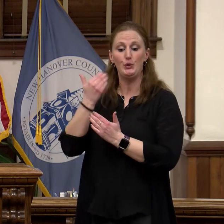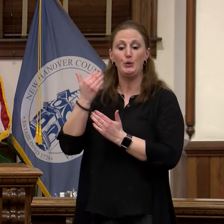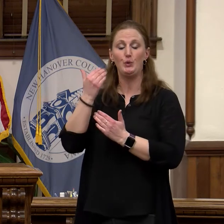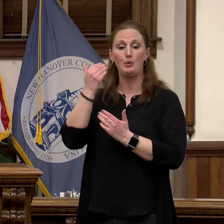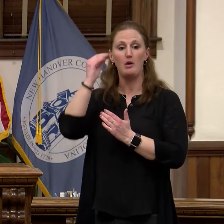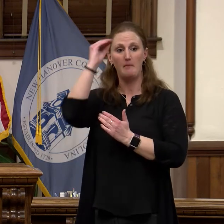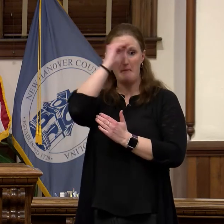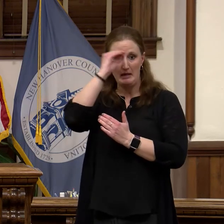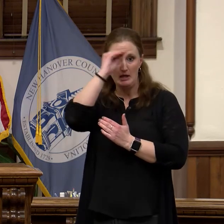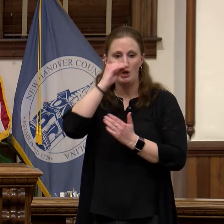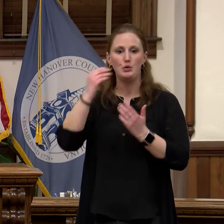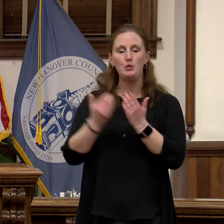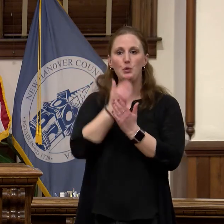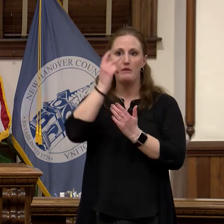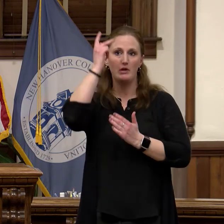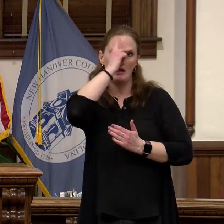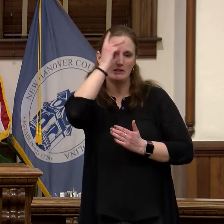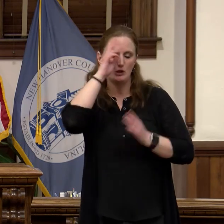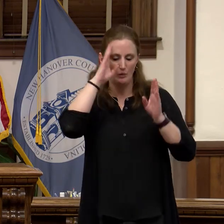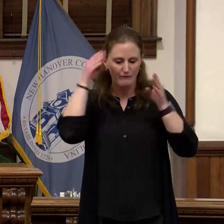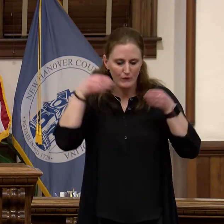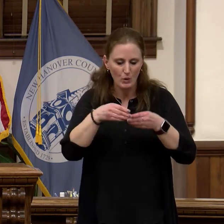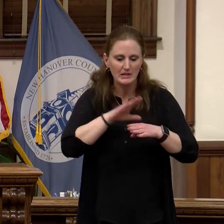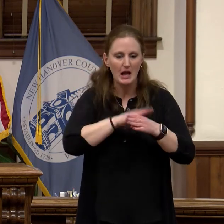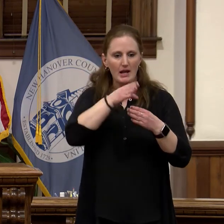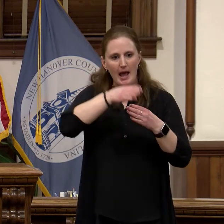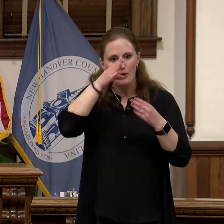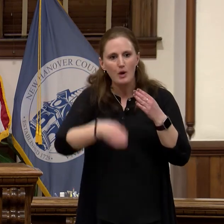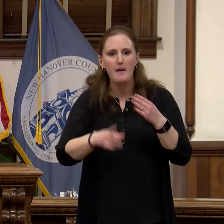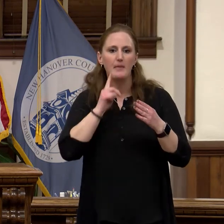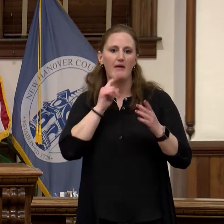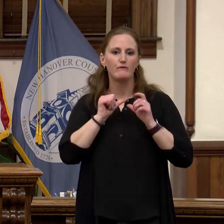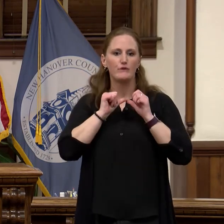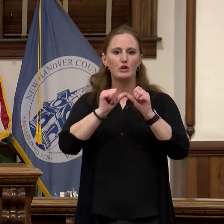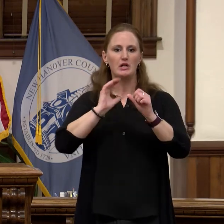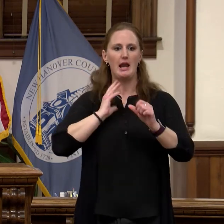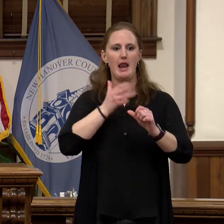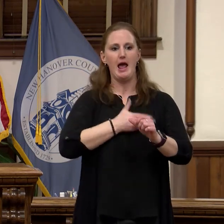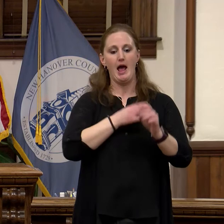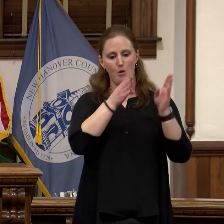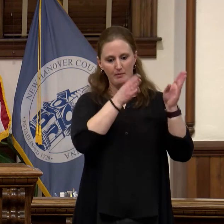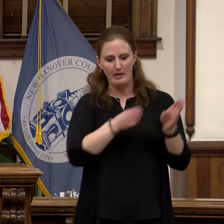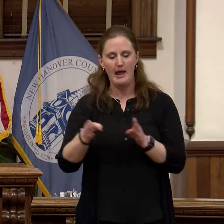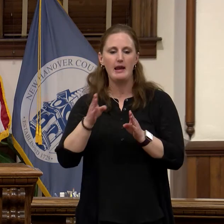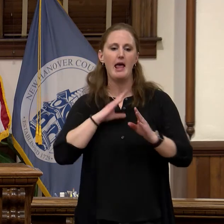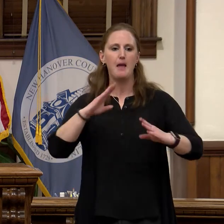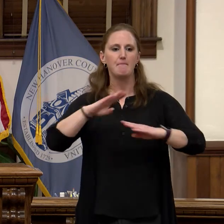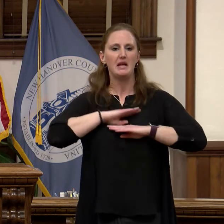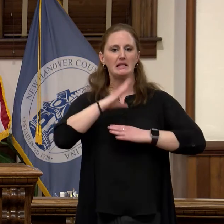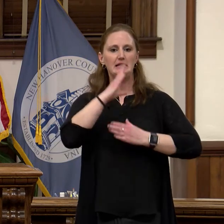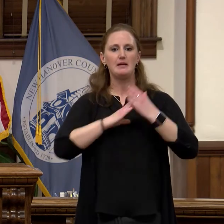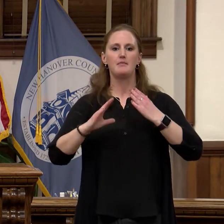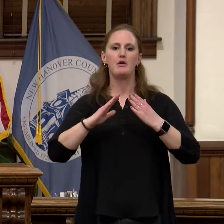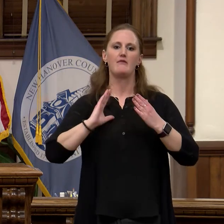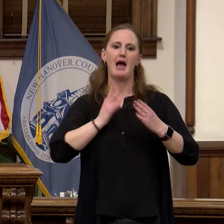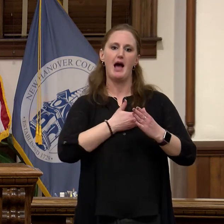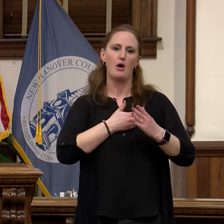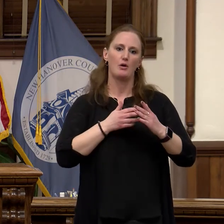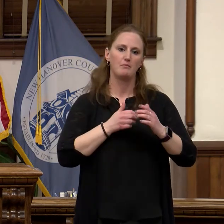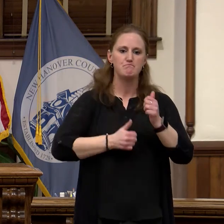outcomes in order to further the county strategic plan and meet some of our community's most pressing needs. We are committed to working together with our